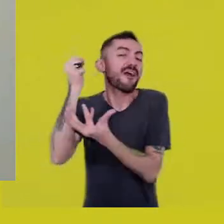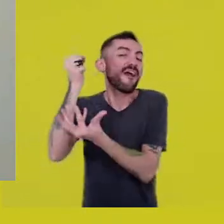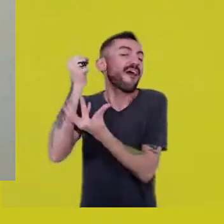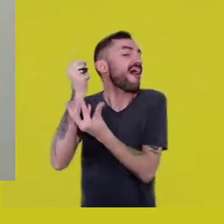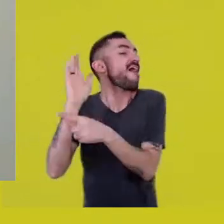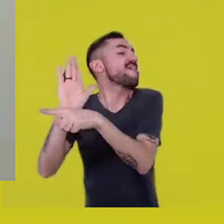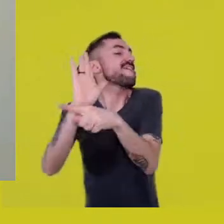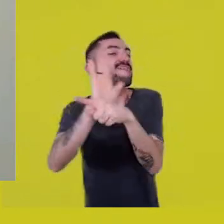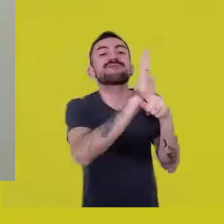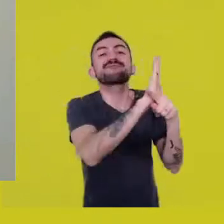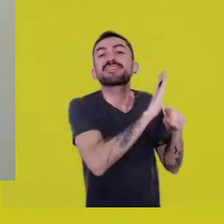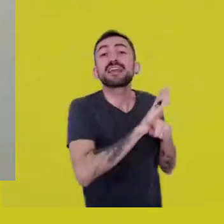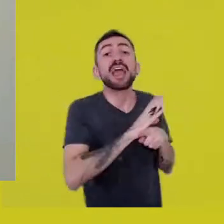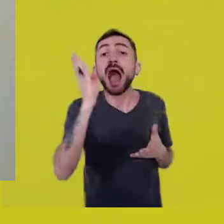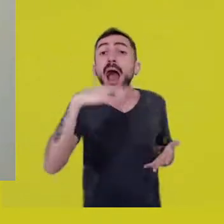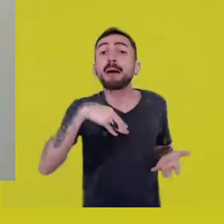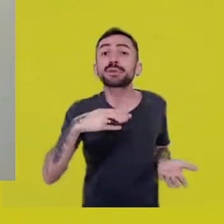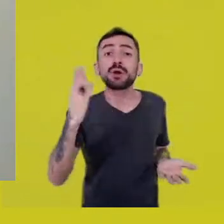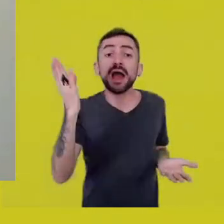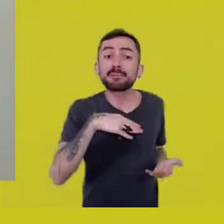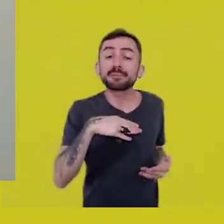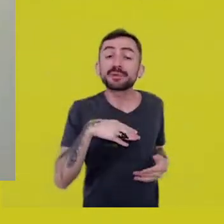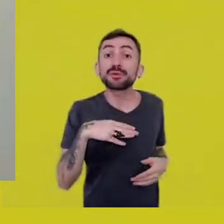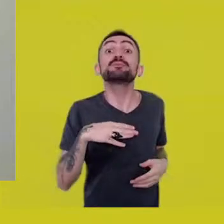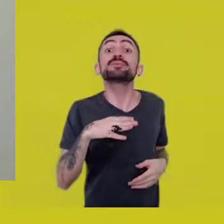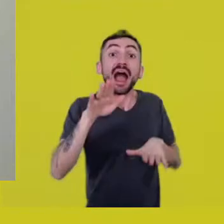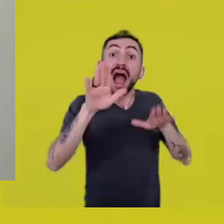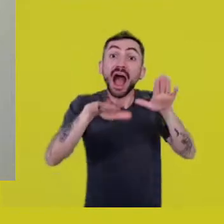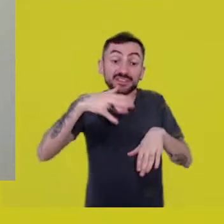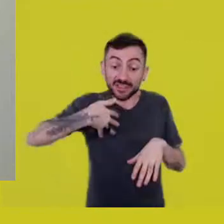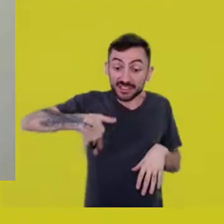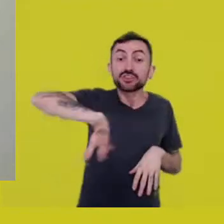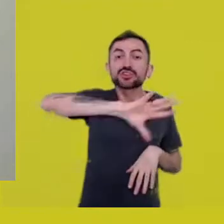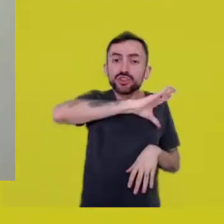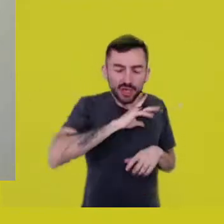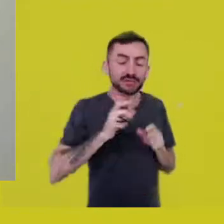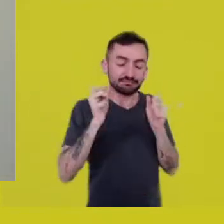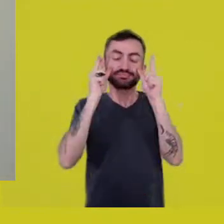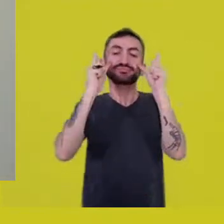that even those of us who are aware that we’re falling,